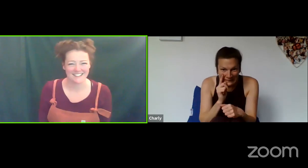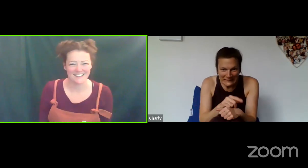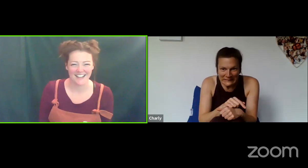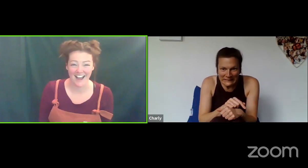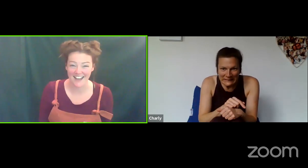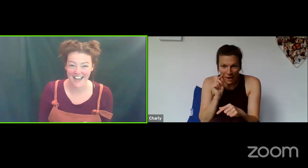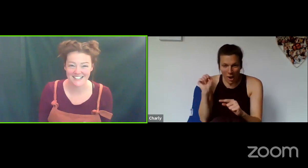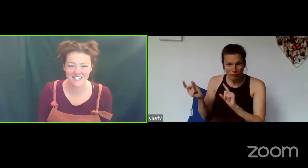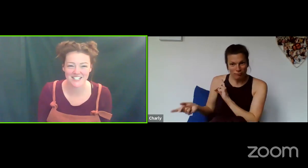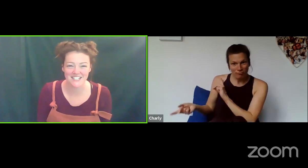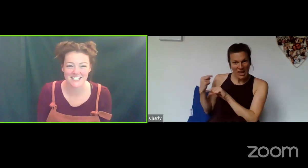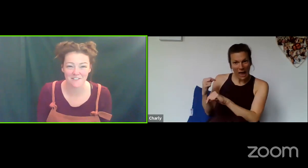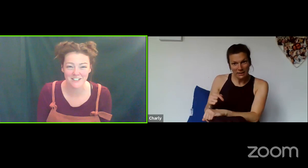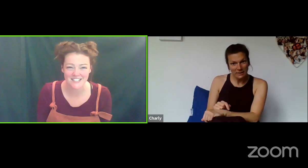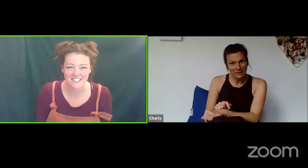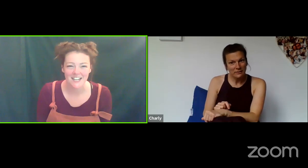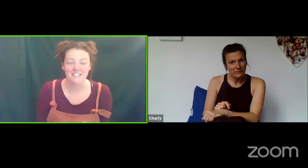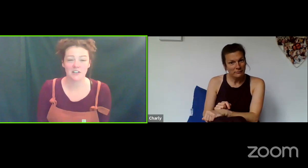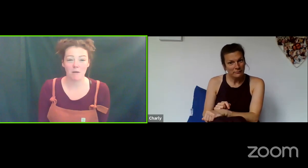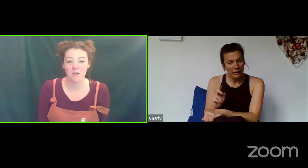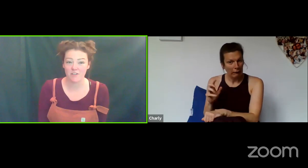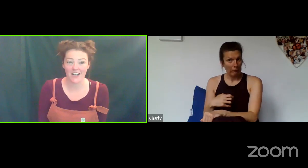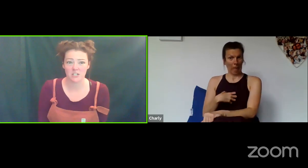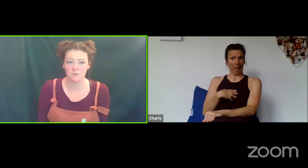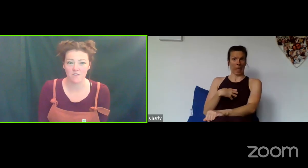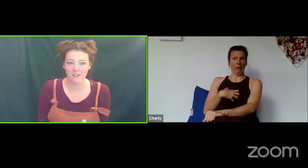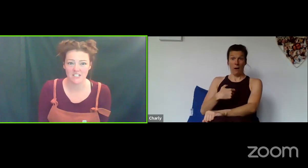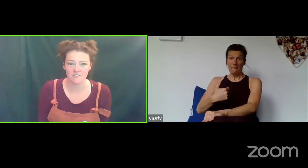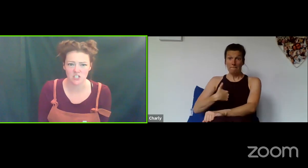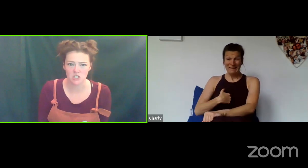OK, did you see the difference? So, Grandma's reaction was very different, she